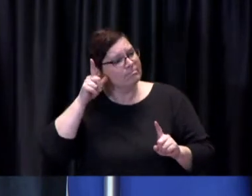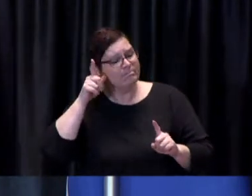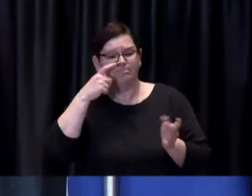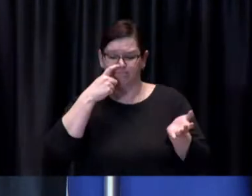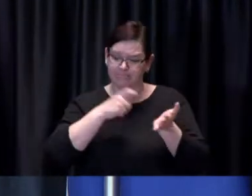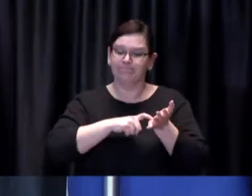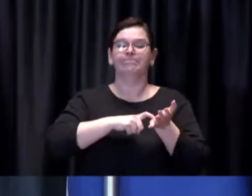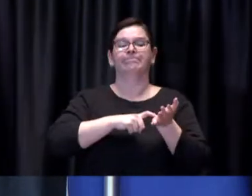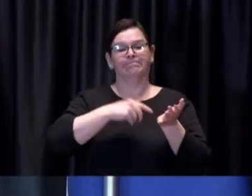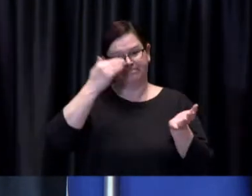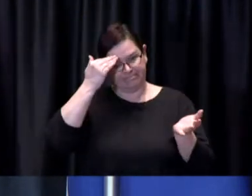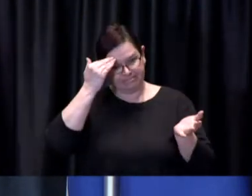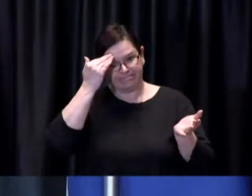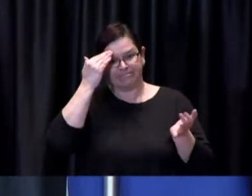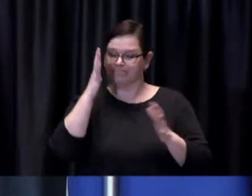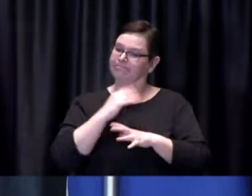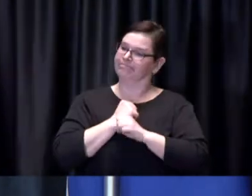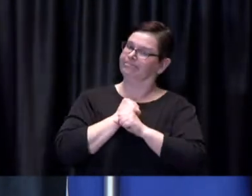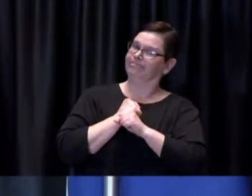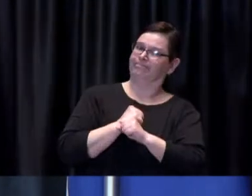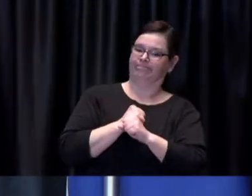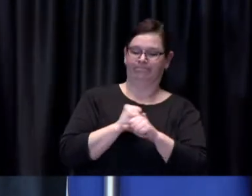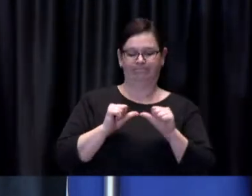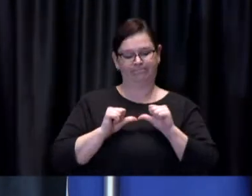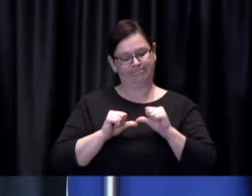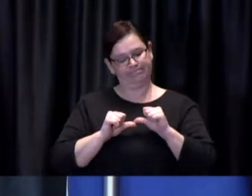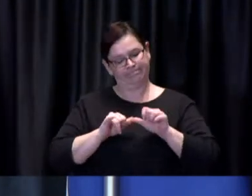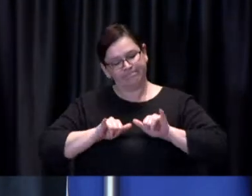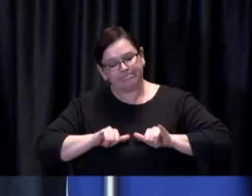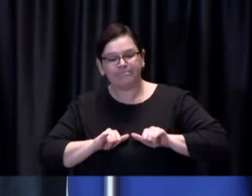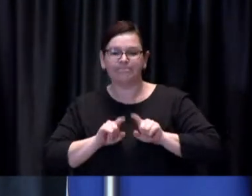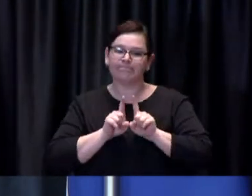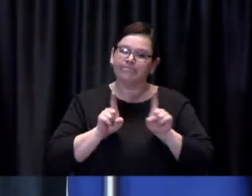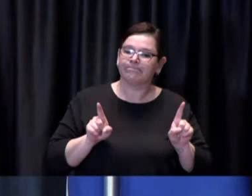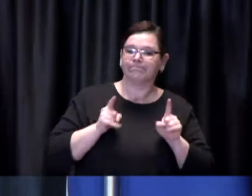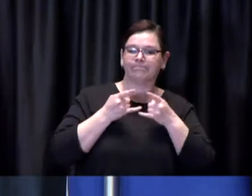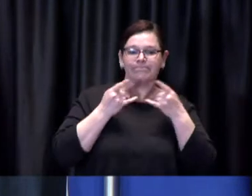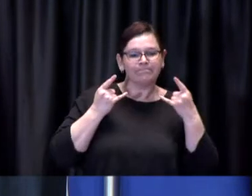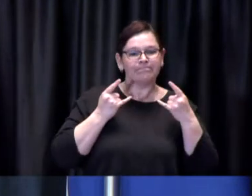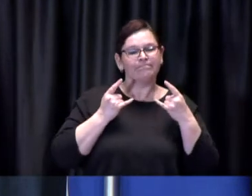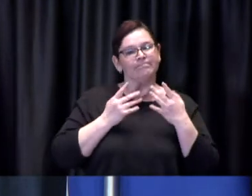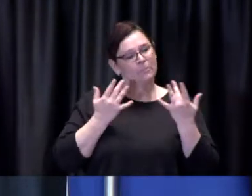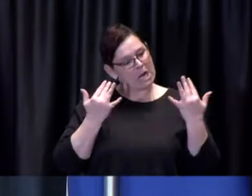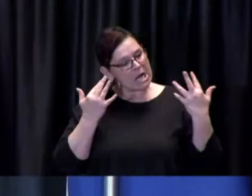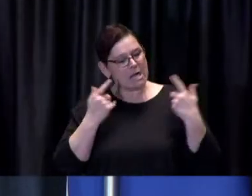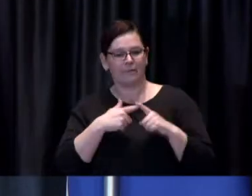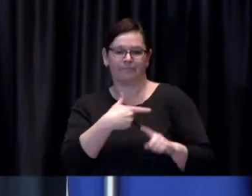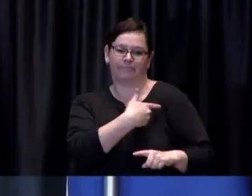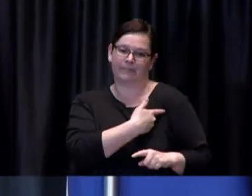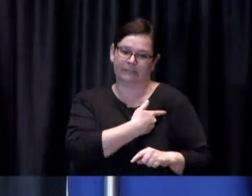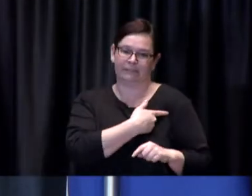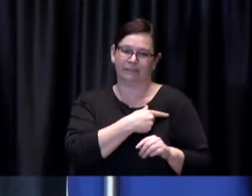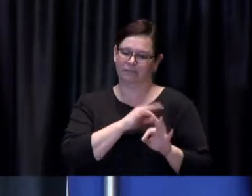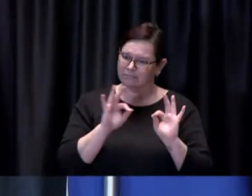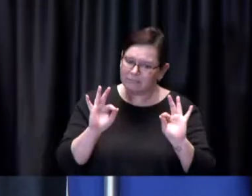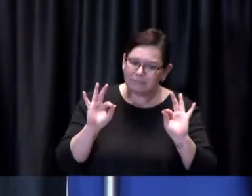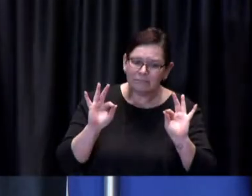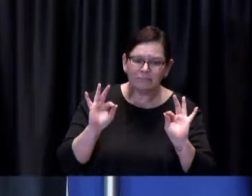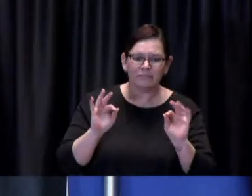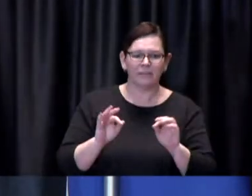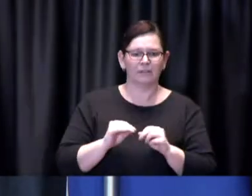add to that now we have vaccines available to us and they are protective they are effective we've